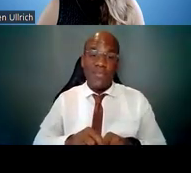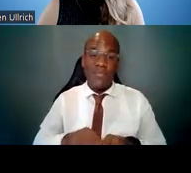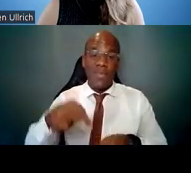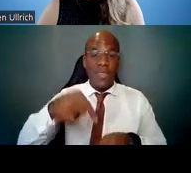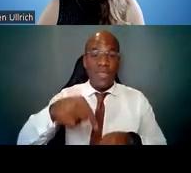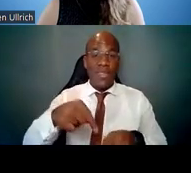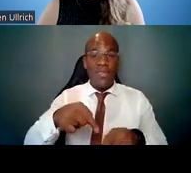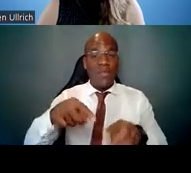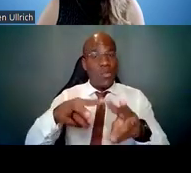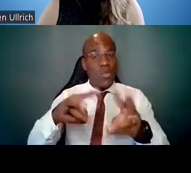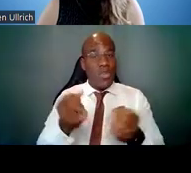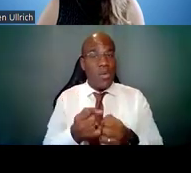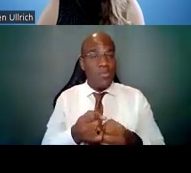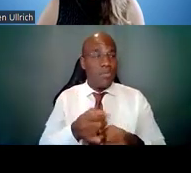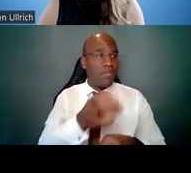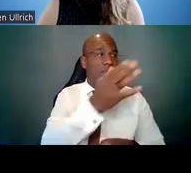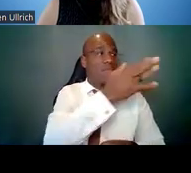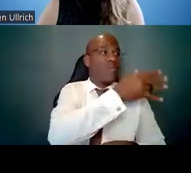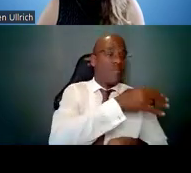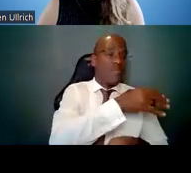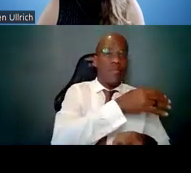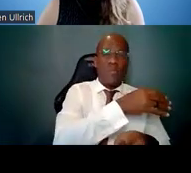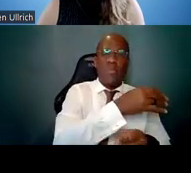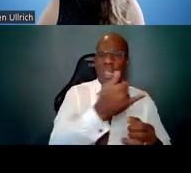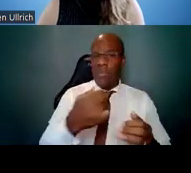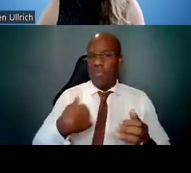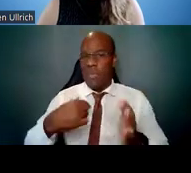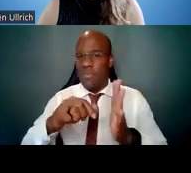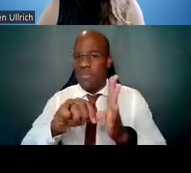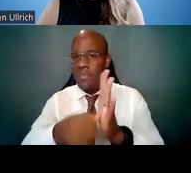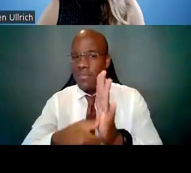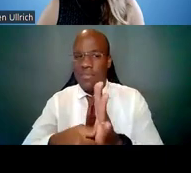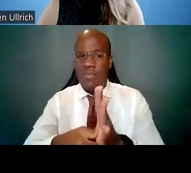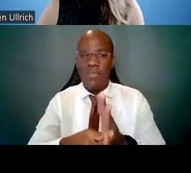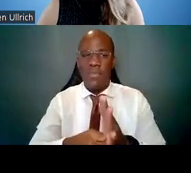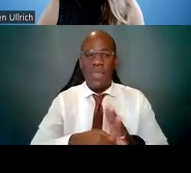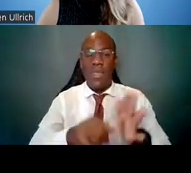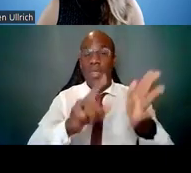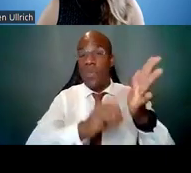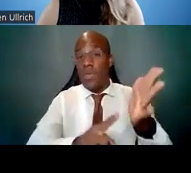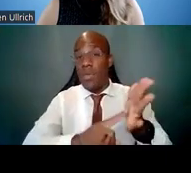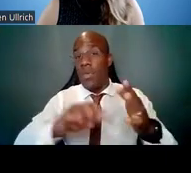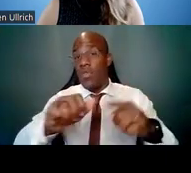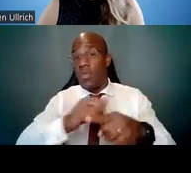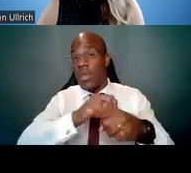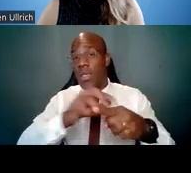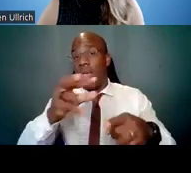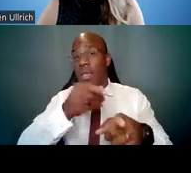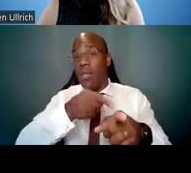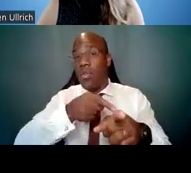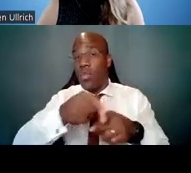that the Research Training and Career Development website is also a resource that's available.